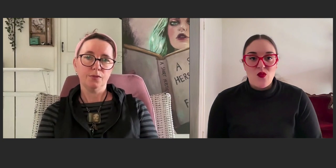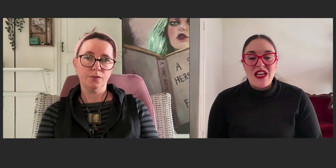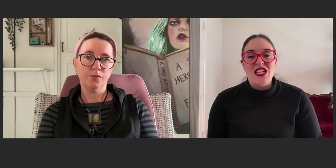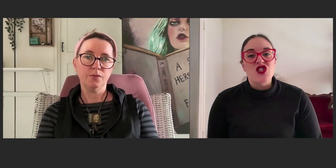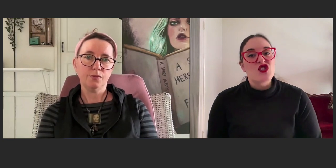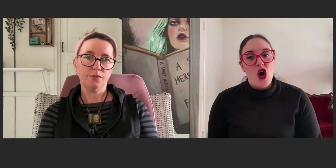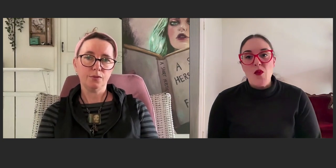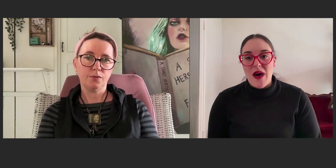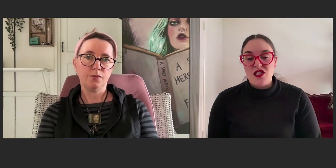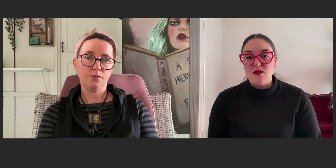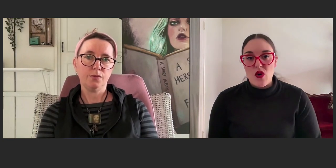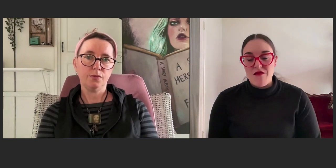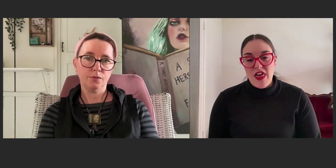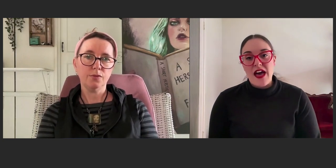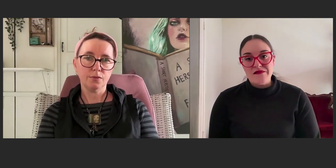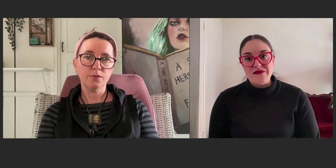We need so much more of that.